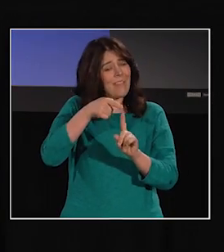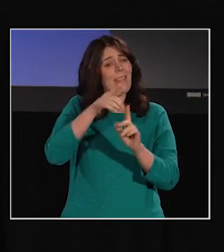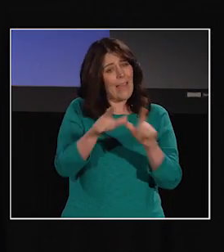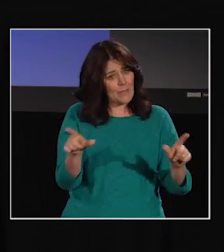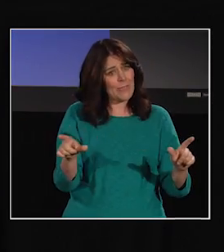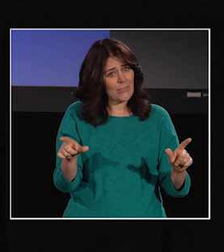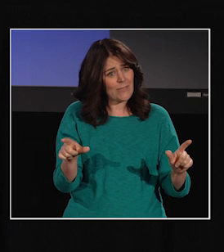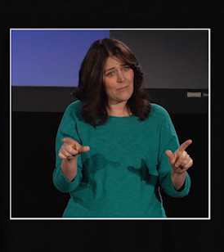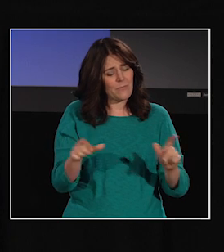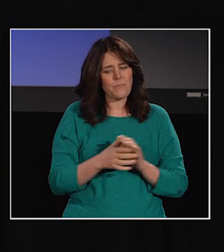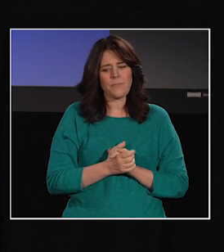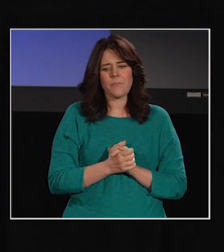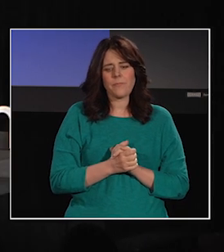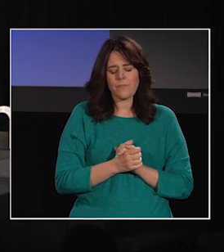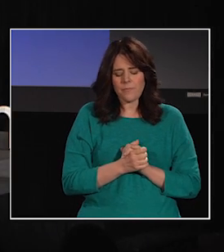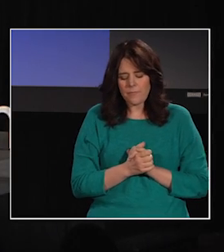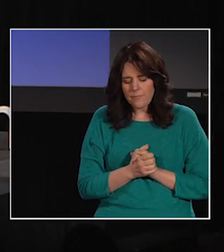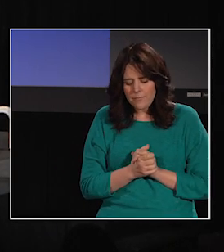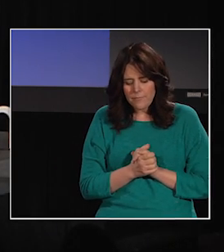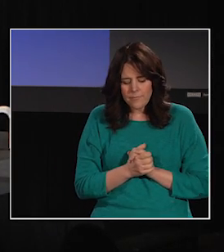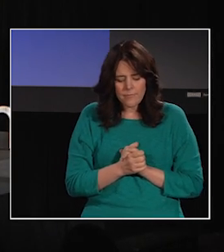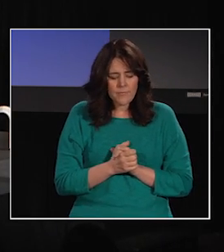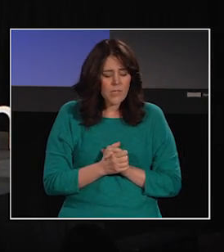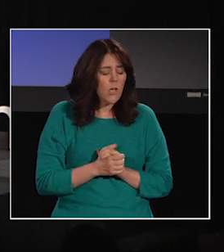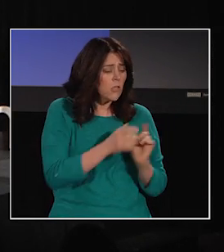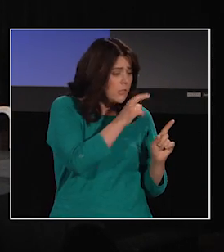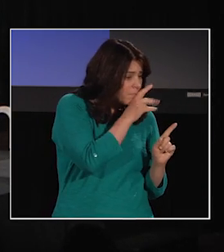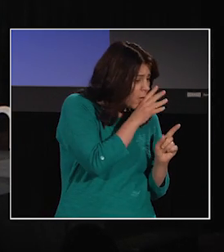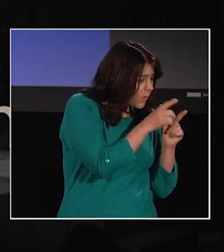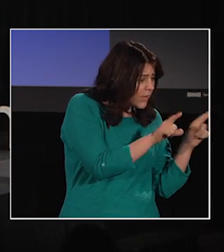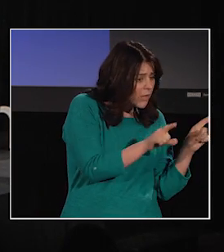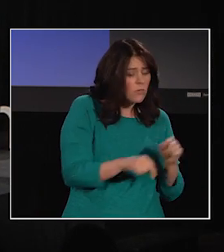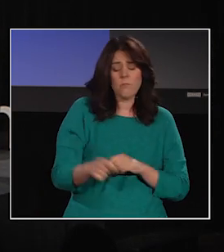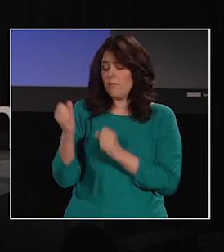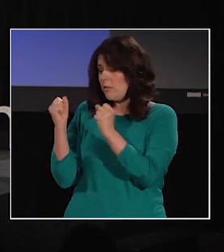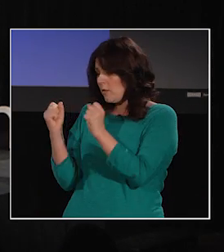So although spoken languages and sign languages function in a similar way,